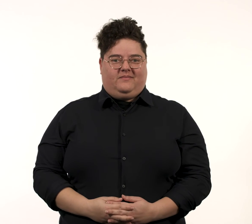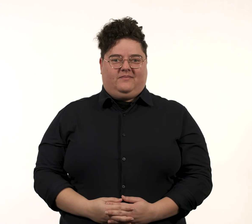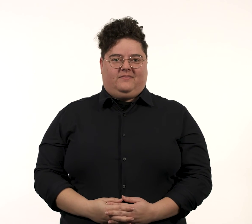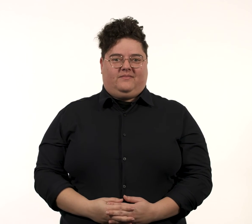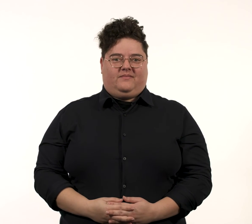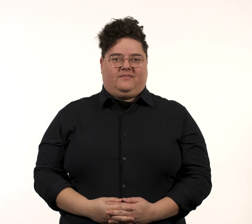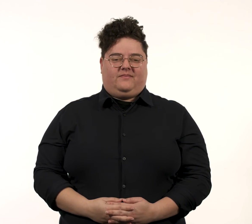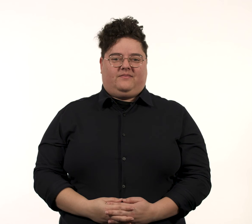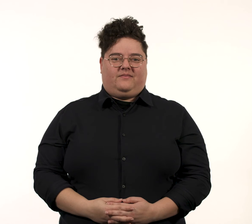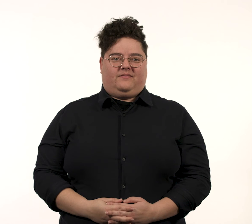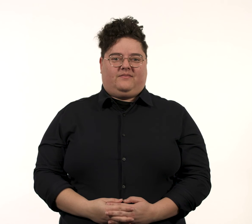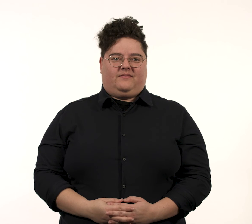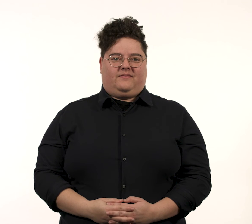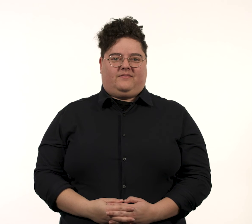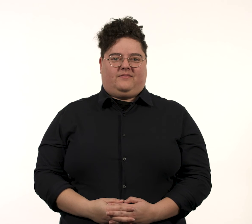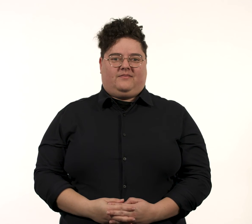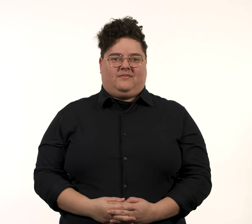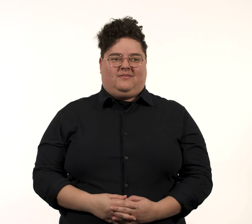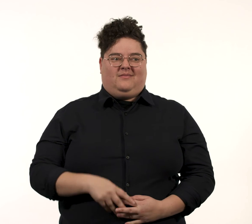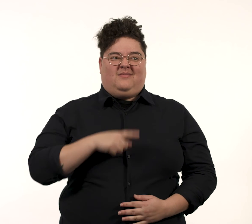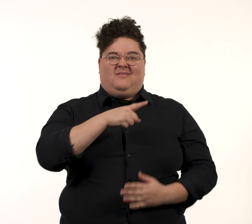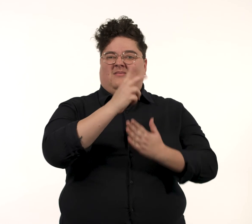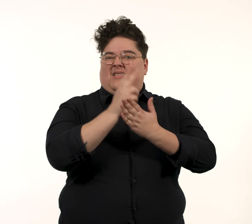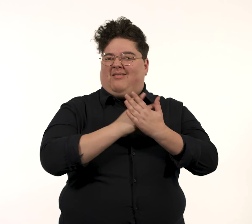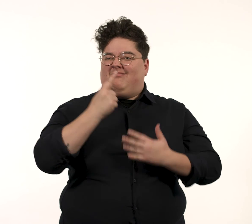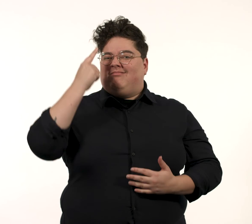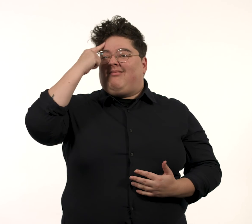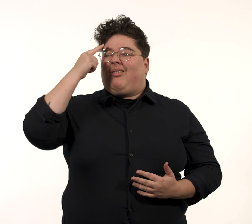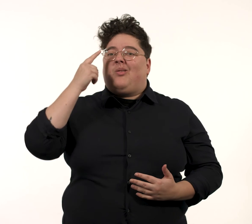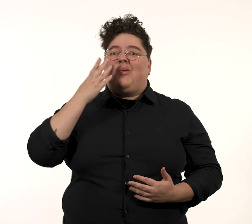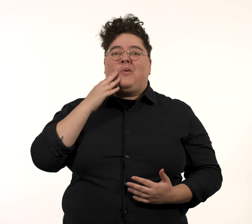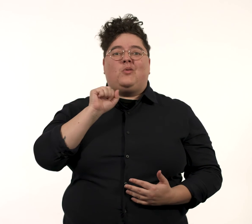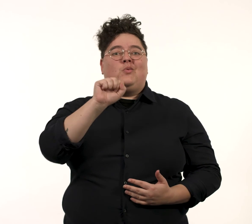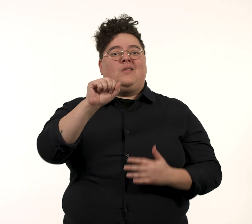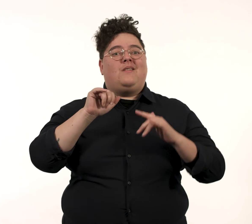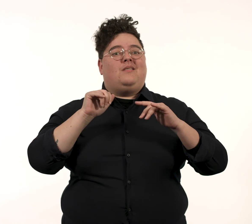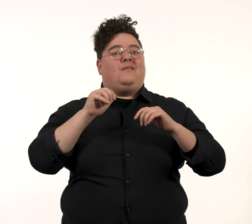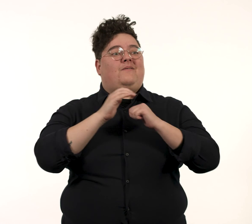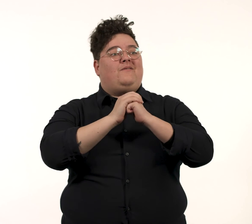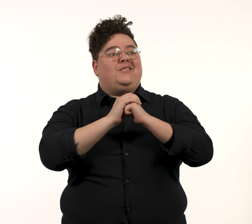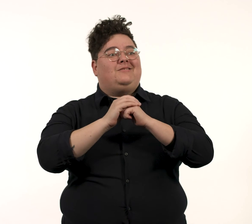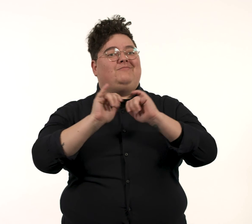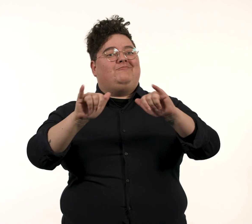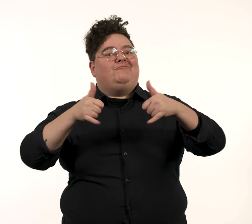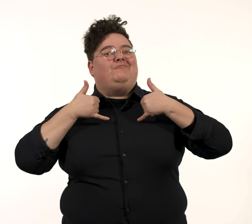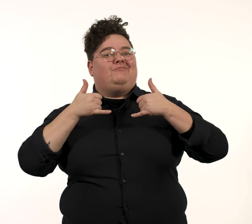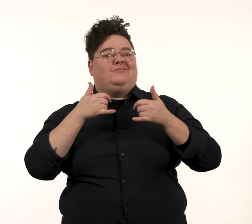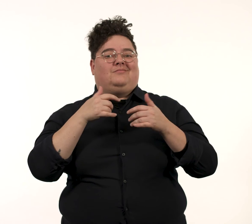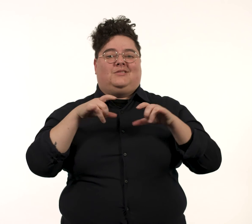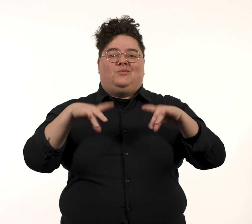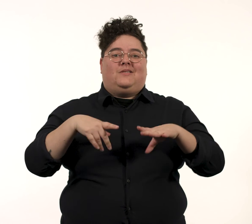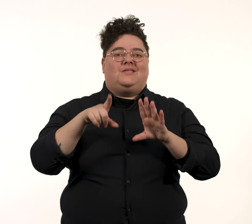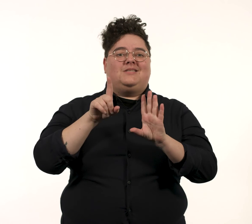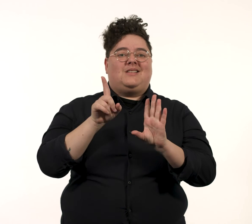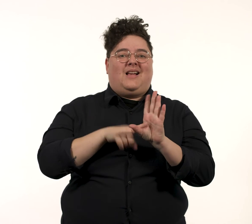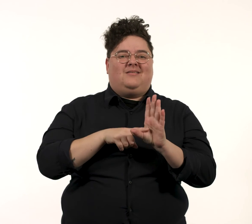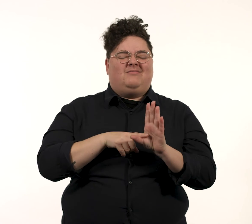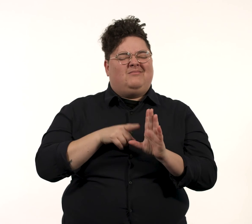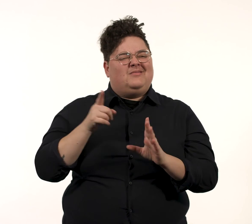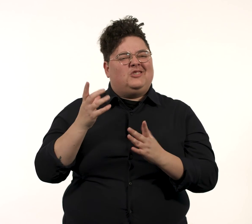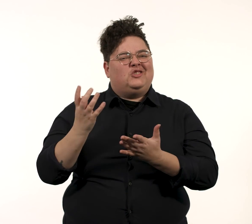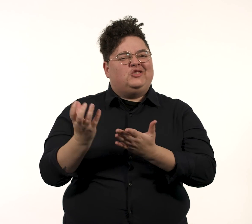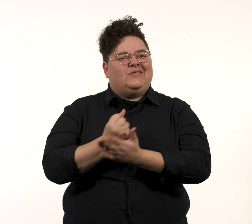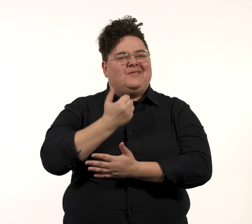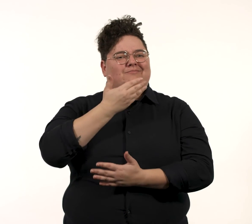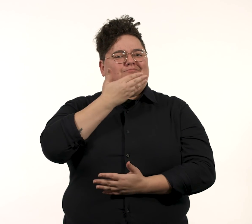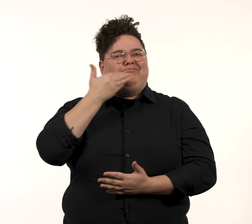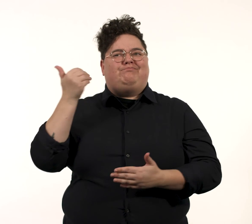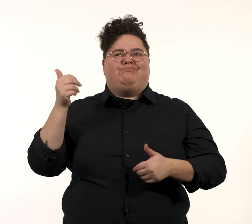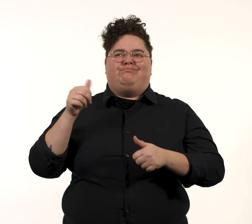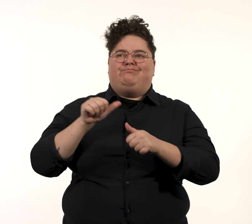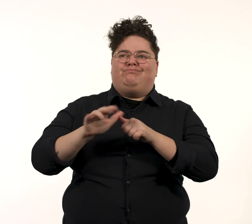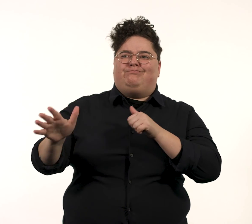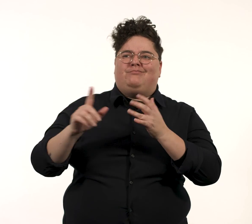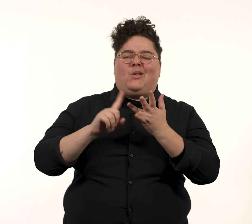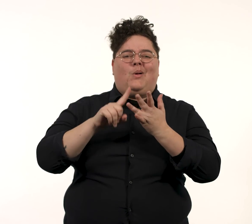an aim to celebrate Dylan’s extraordinary achievements and look forward to next chapter of his life.